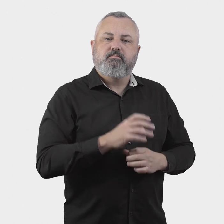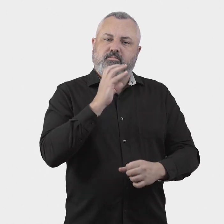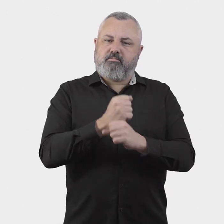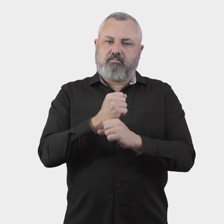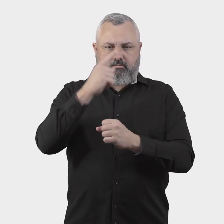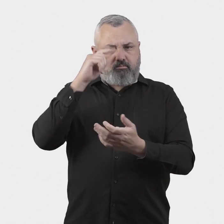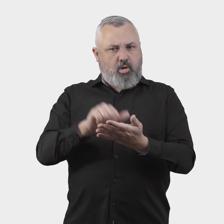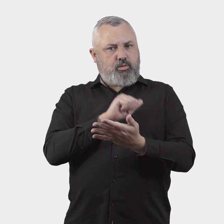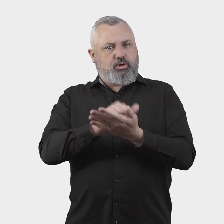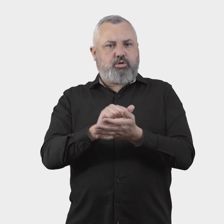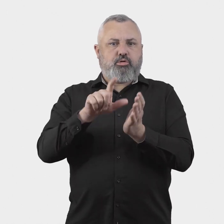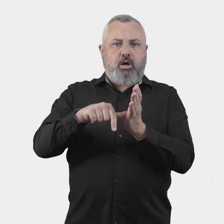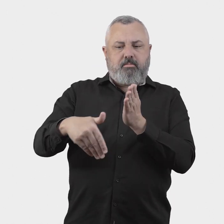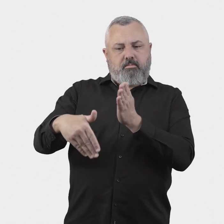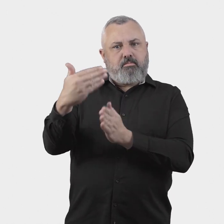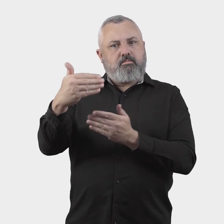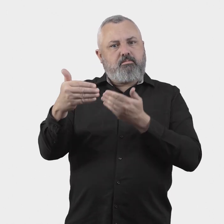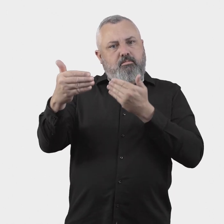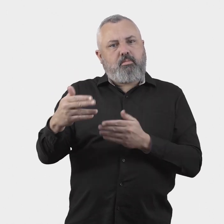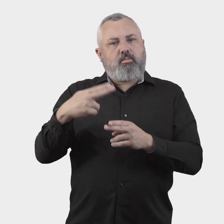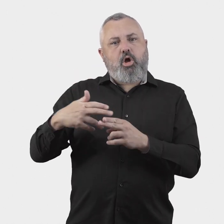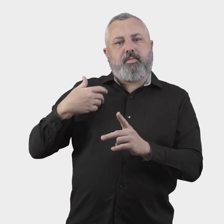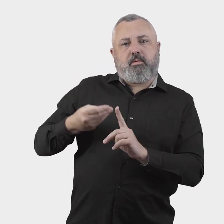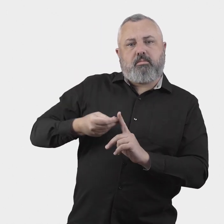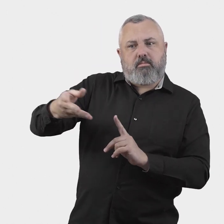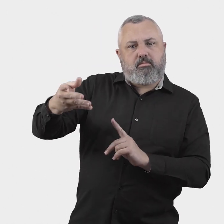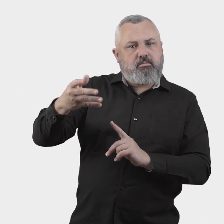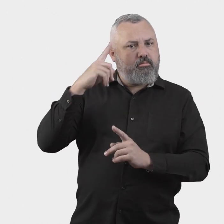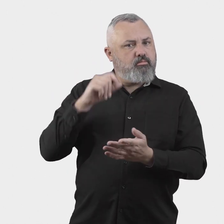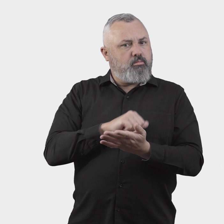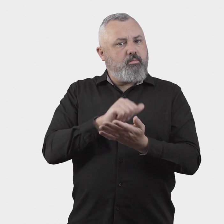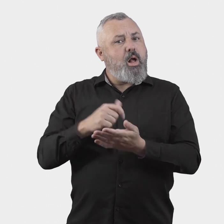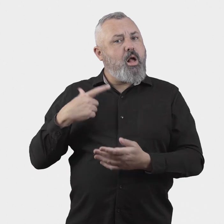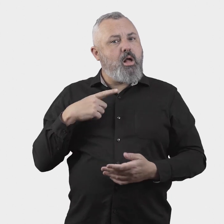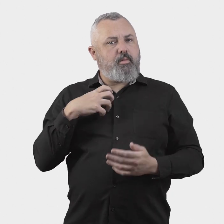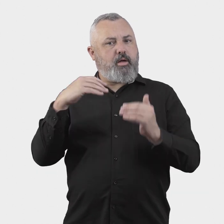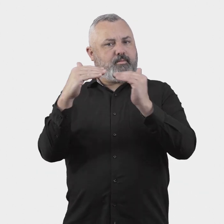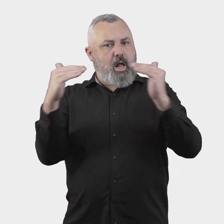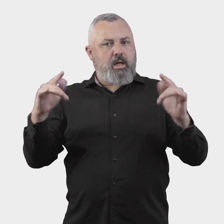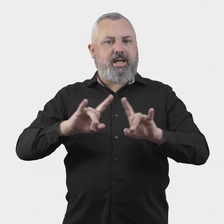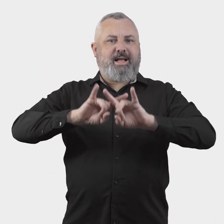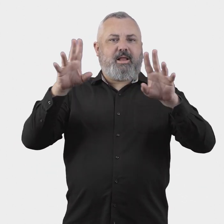To provide certainty for airlines and airports, and to increase the likelihood that evidence is available to